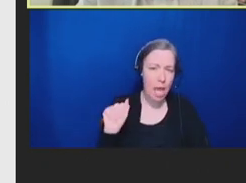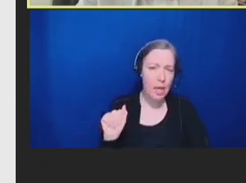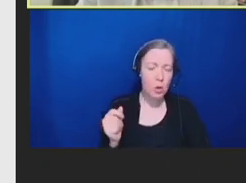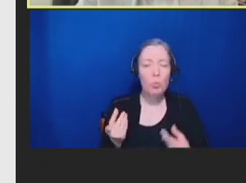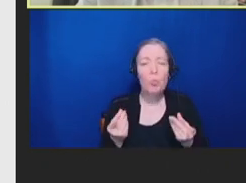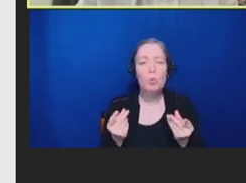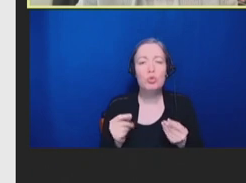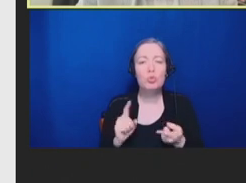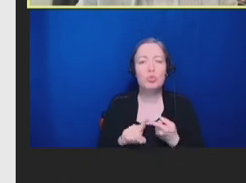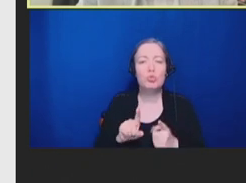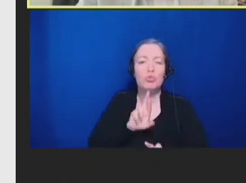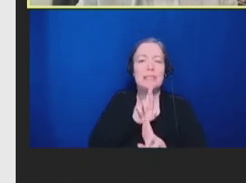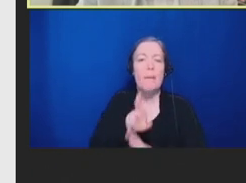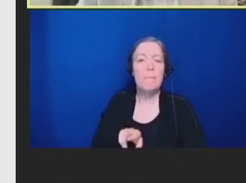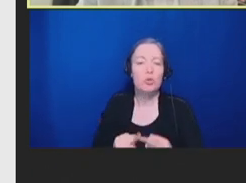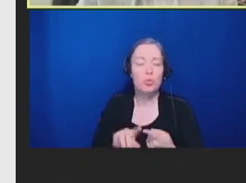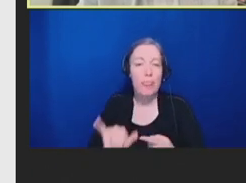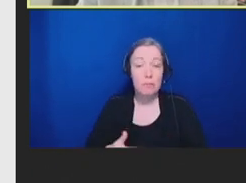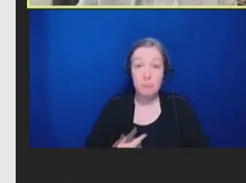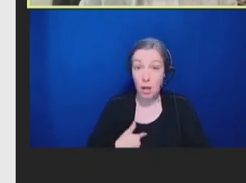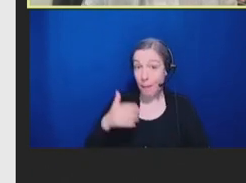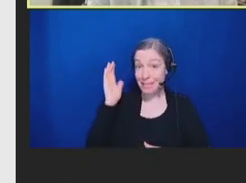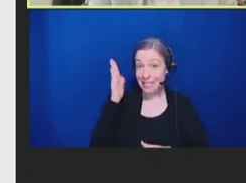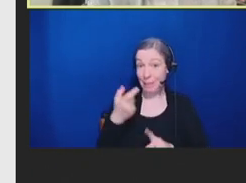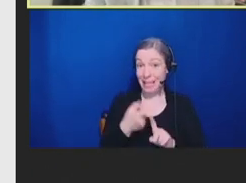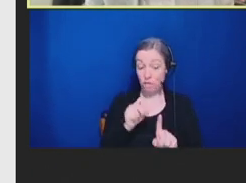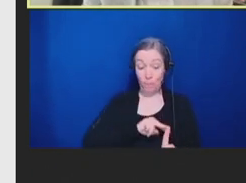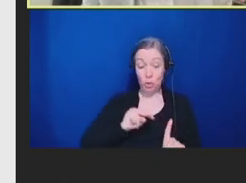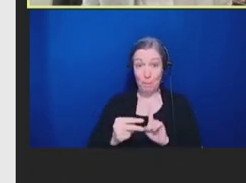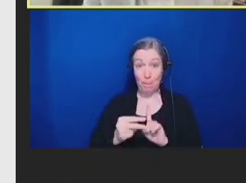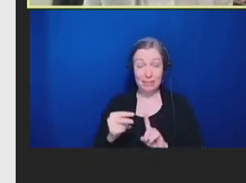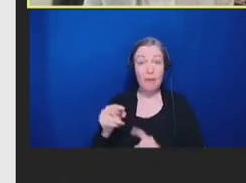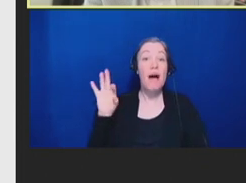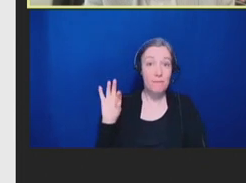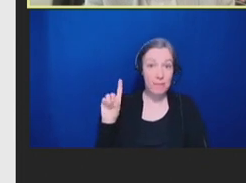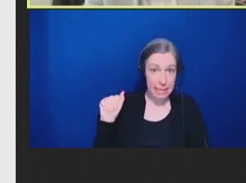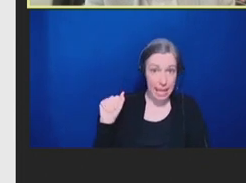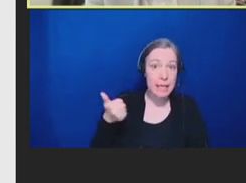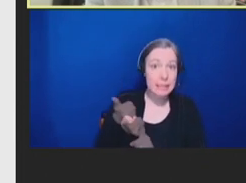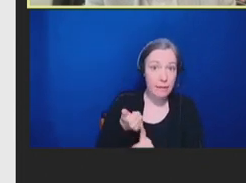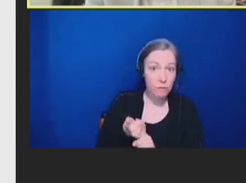I will speak today from the perspective of the FDA, but with a primary goal of contributing